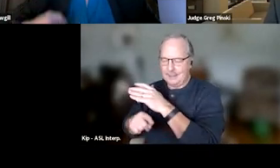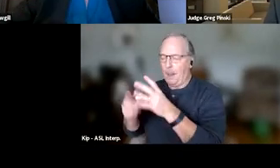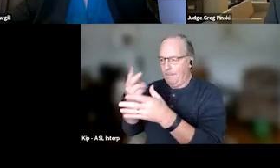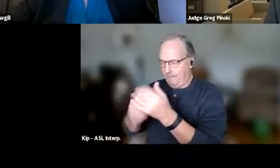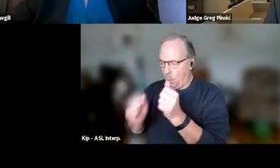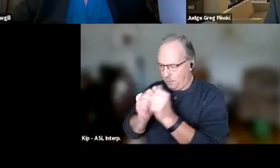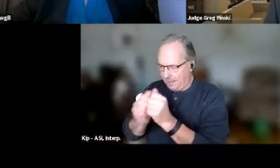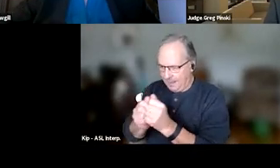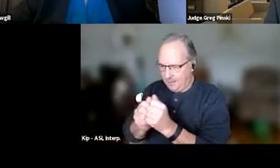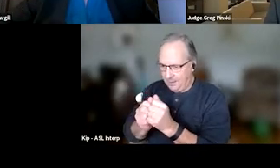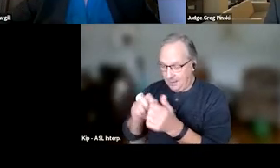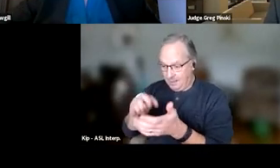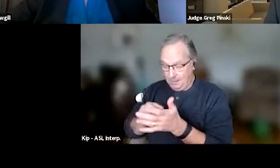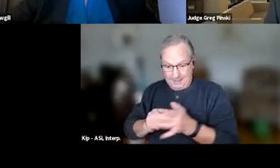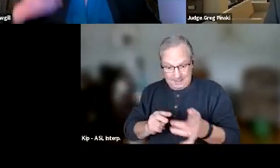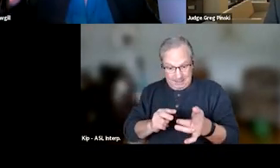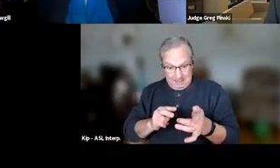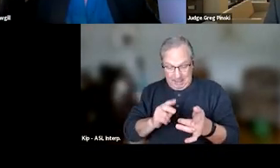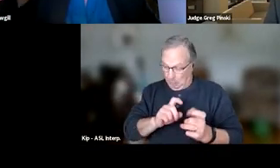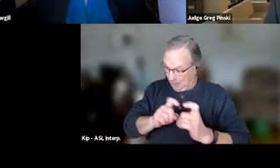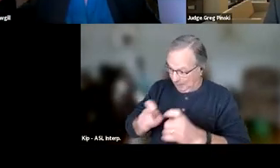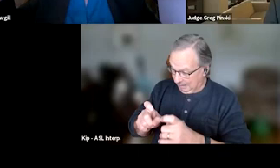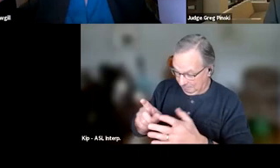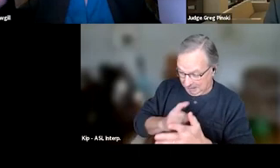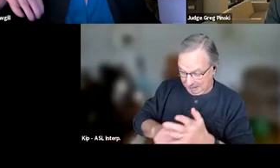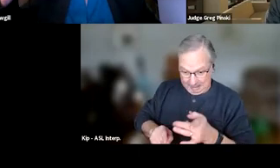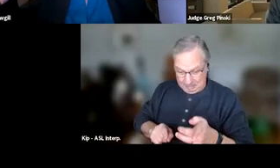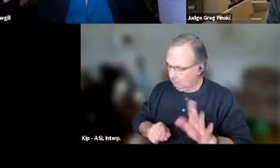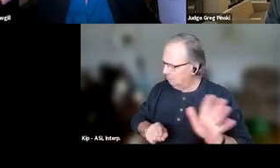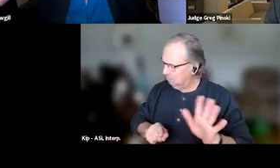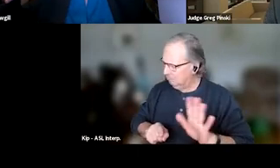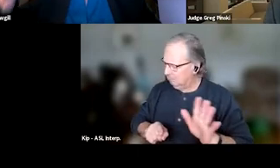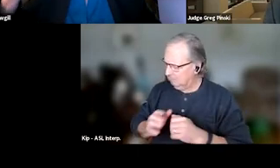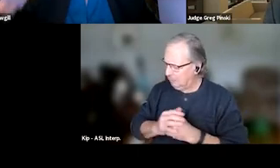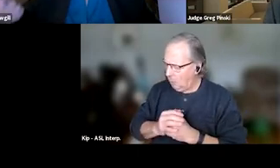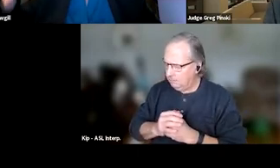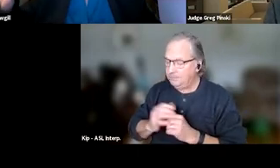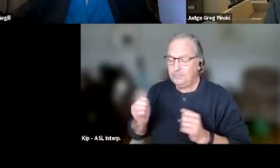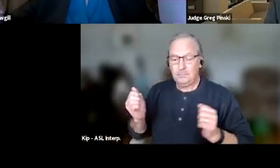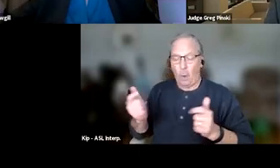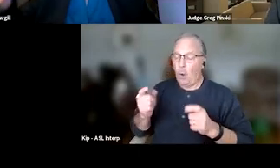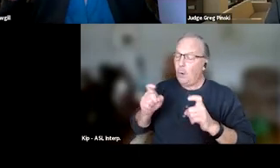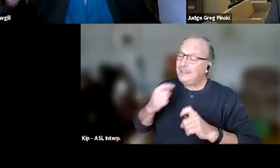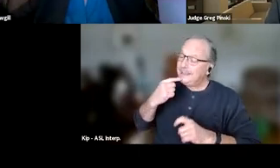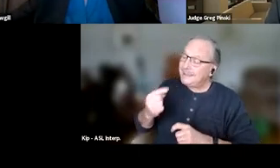all the other good things that they've done. So judges need to say, and all of us need to say, "Good job for going to all your treatment